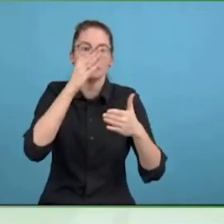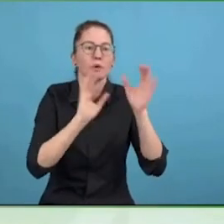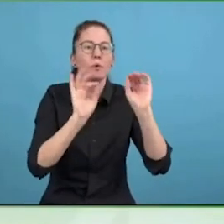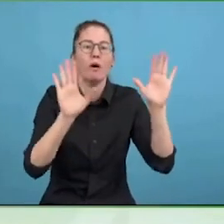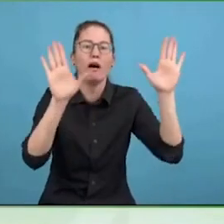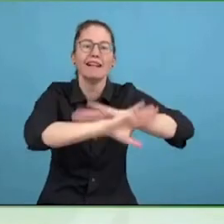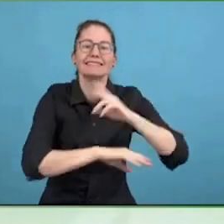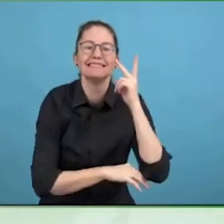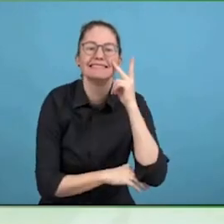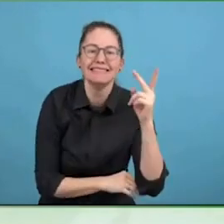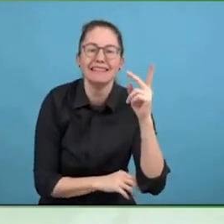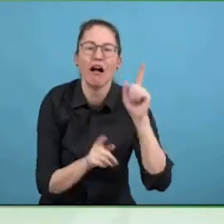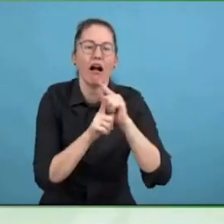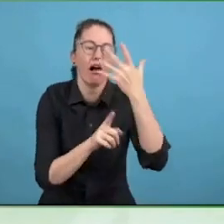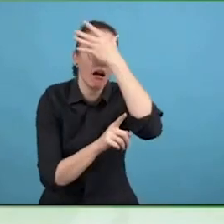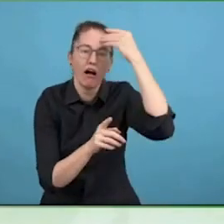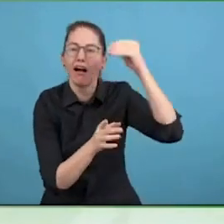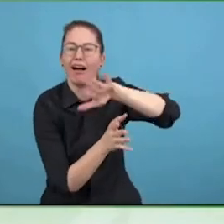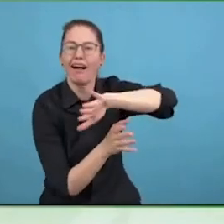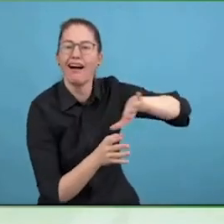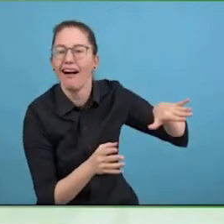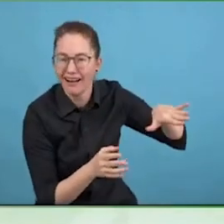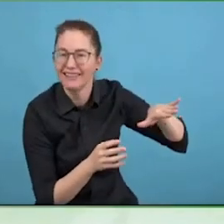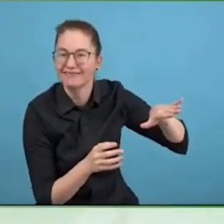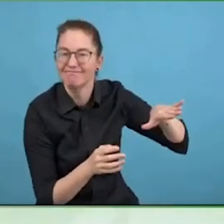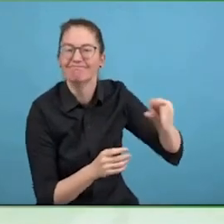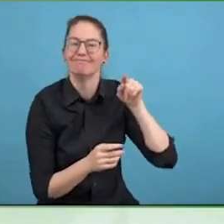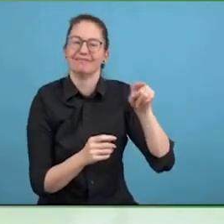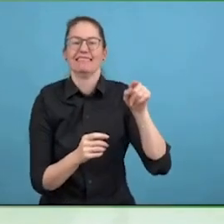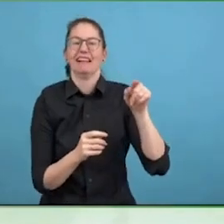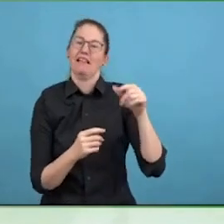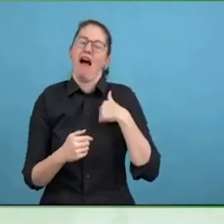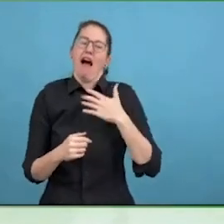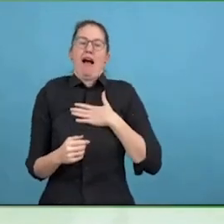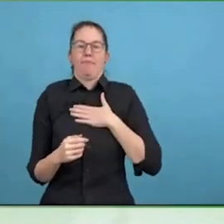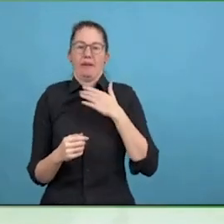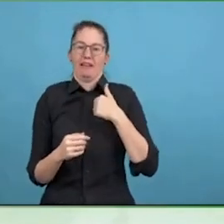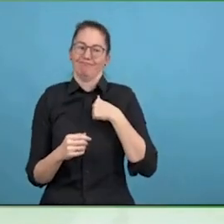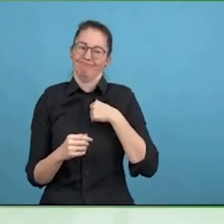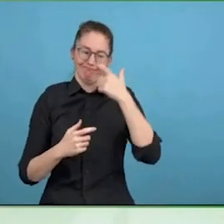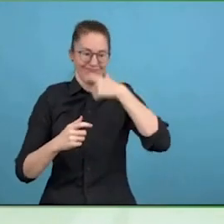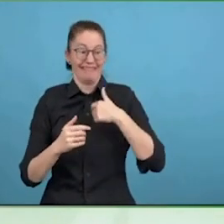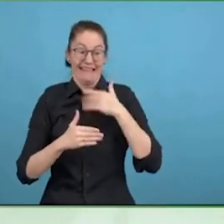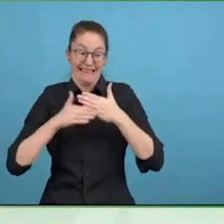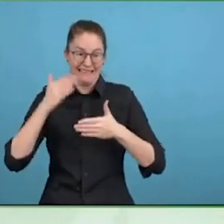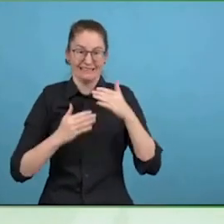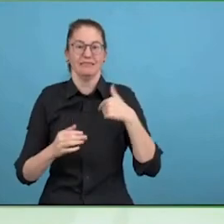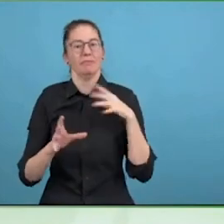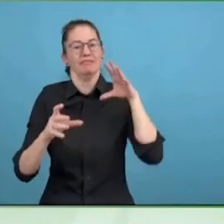Alright. Another exciting best practice, we just heard here at the Zero Conference.